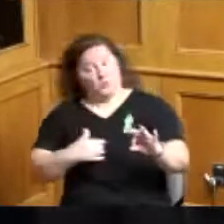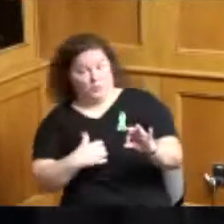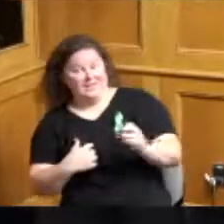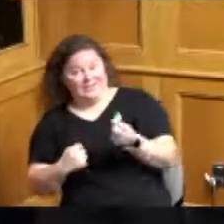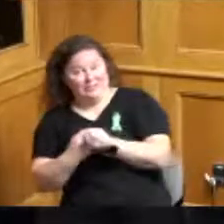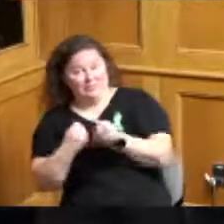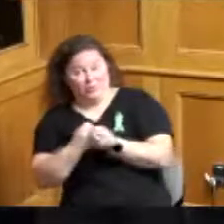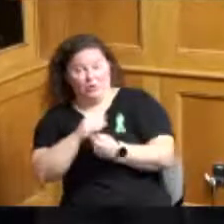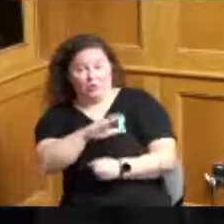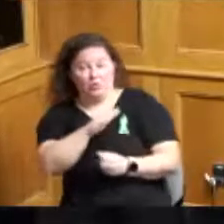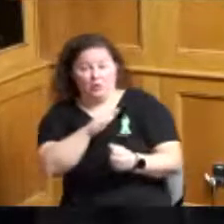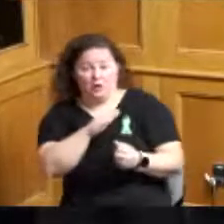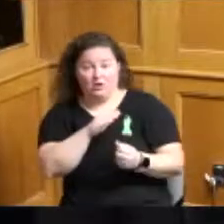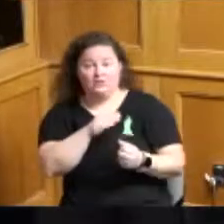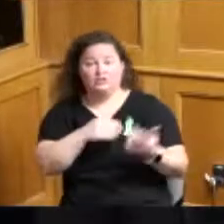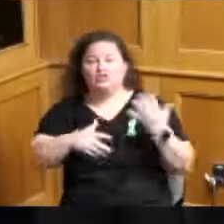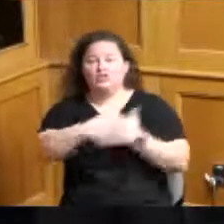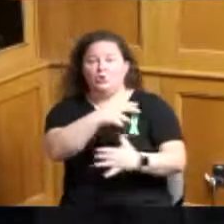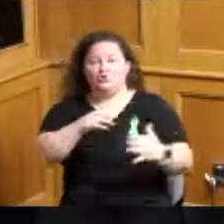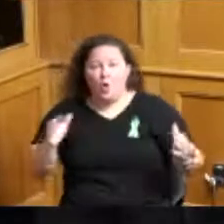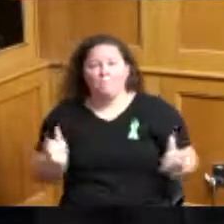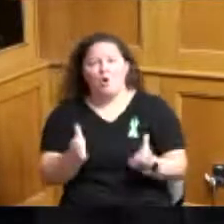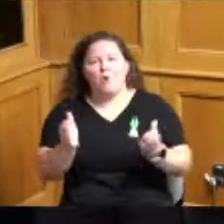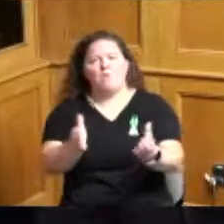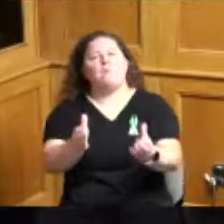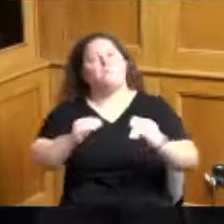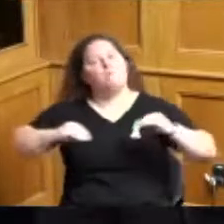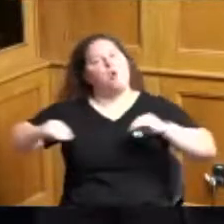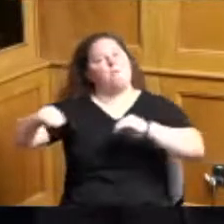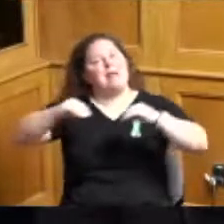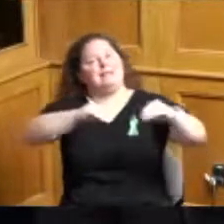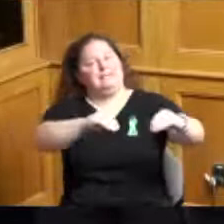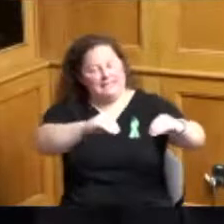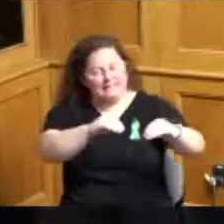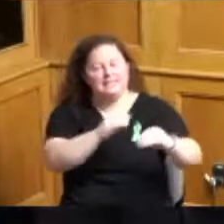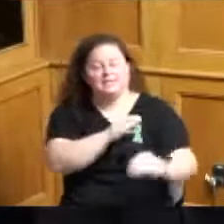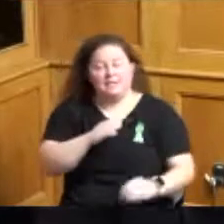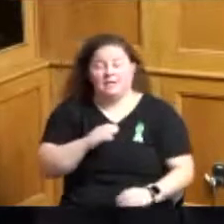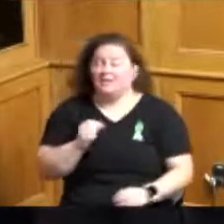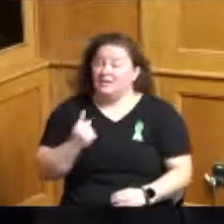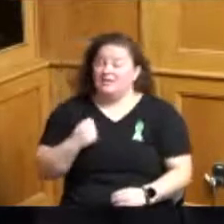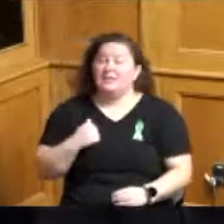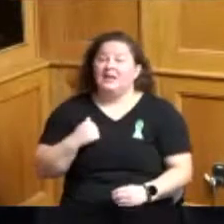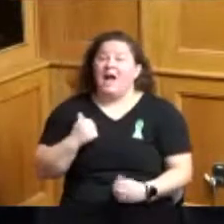social mobility committee I would ask that their recommendations that you all made resolutions for